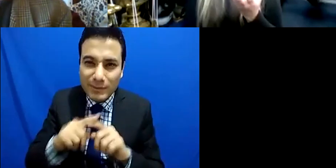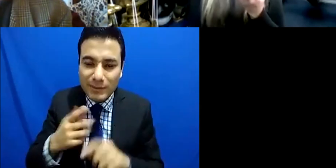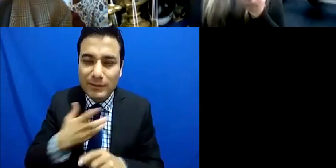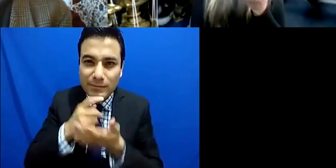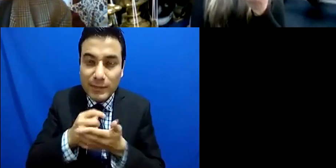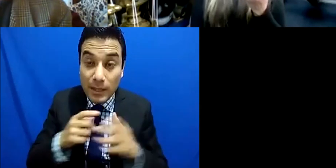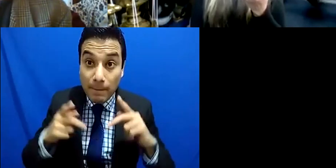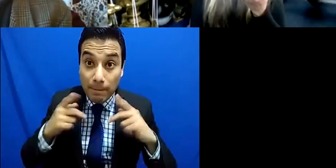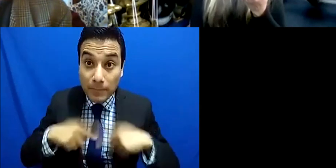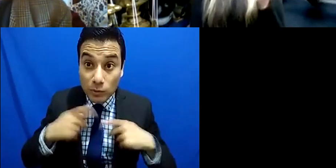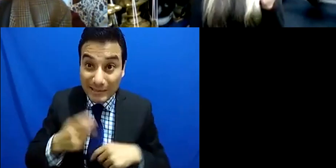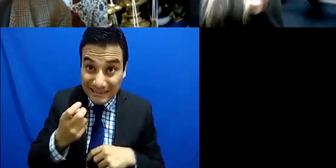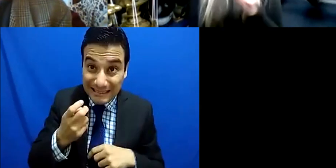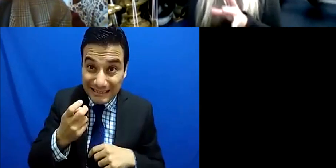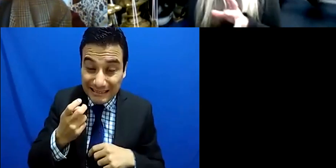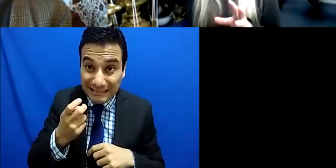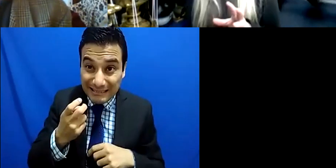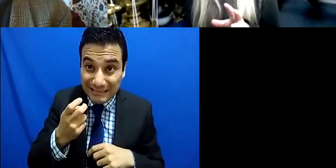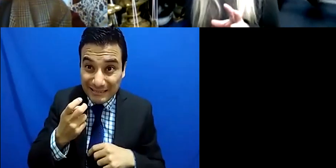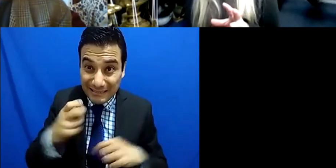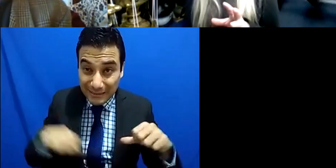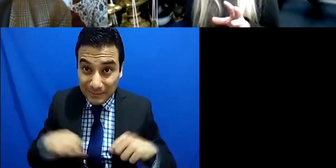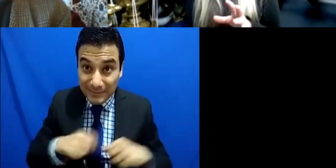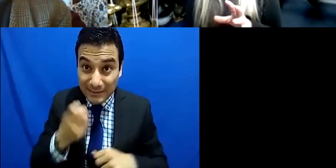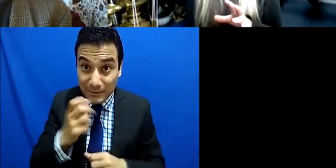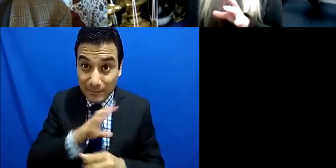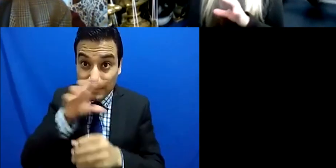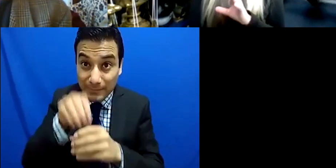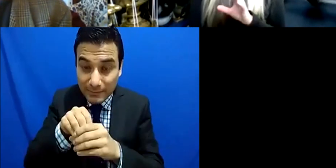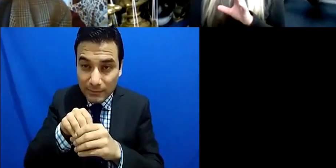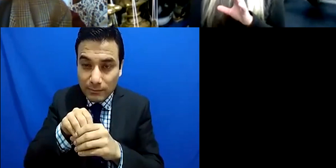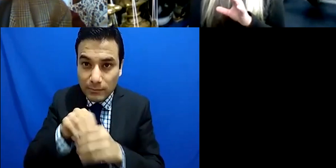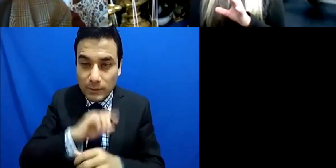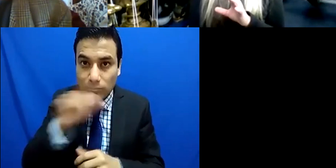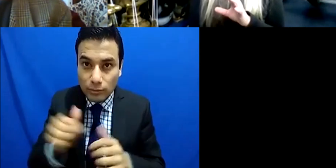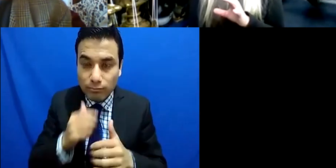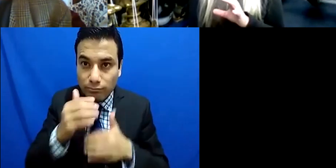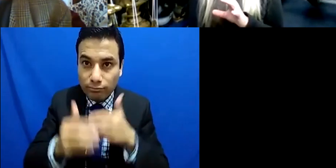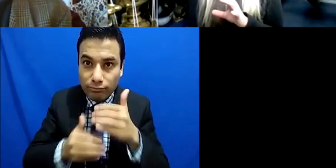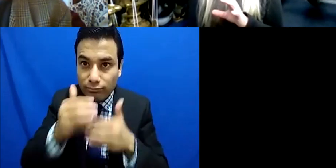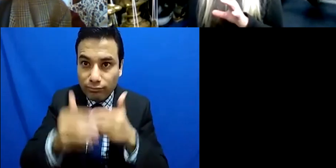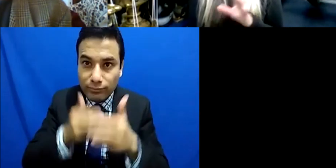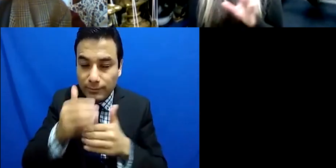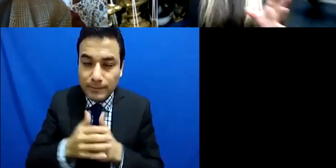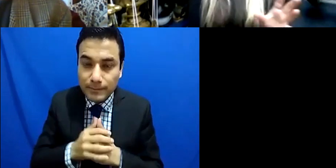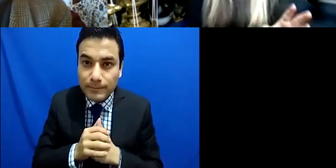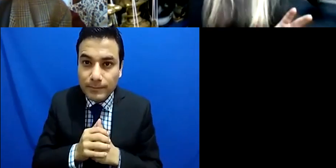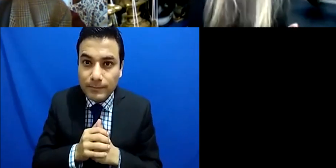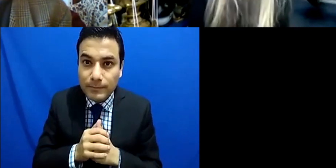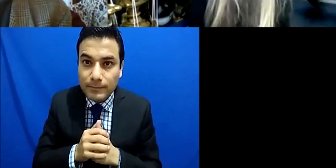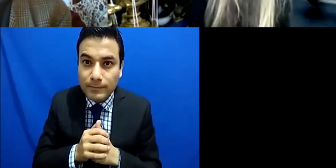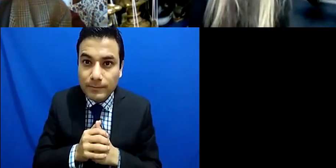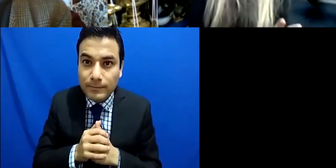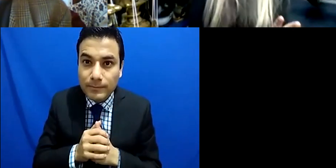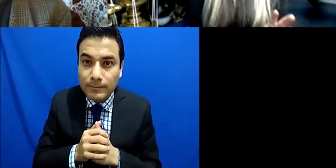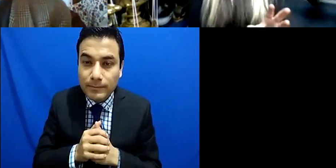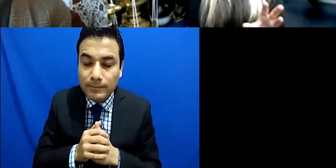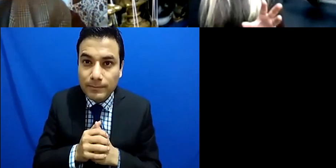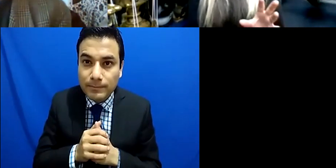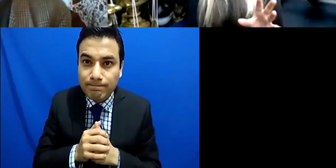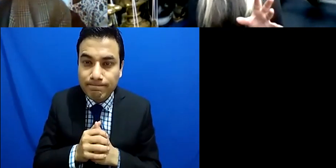are absolutely vital in those roles we have a para orchestra which is geared up to